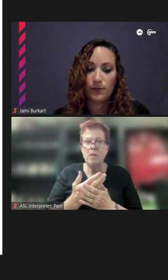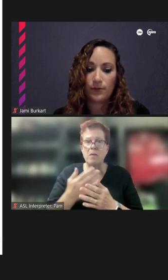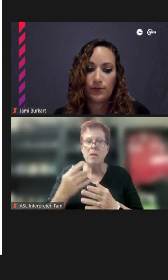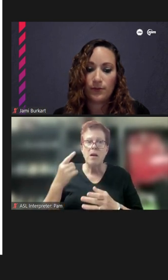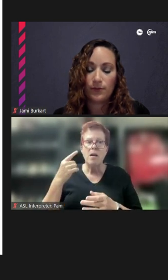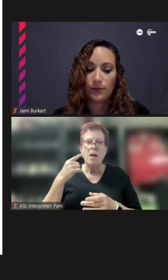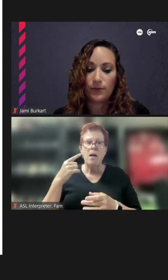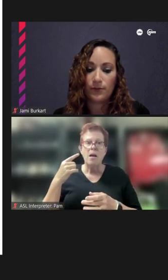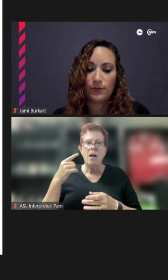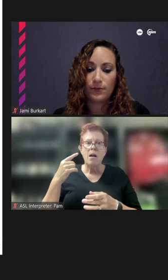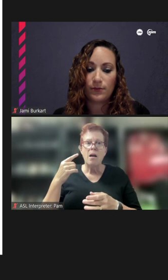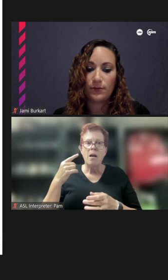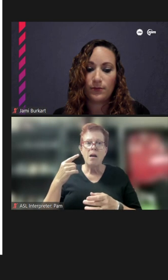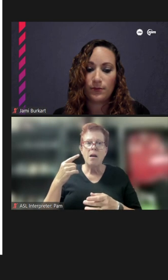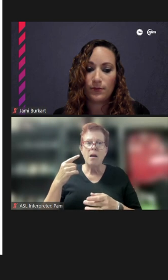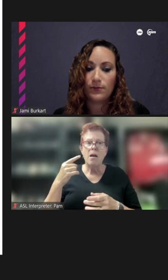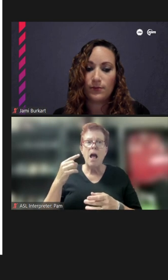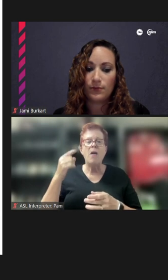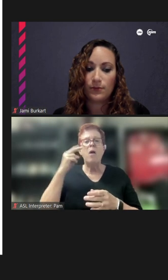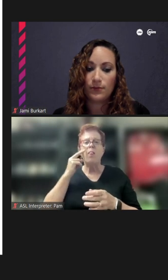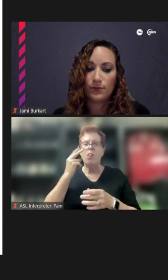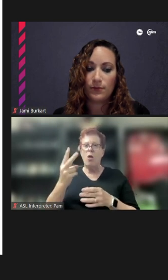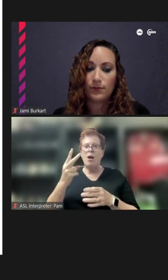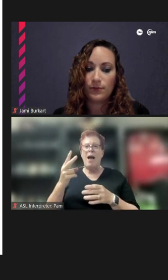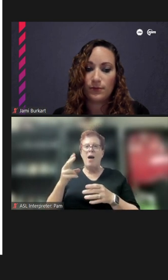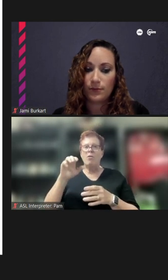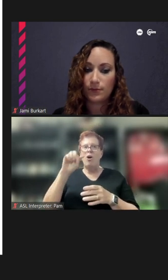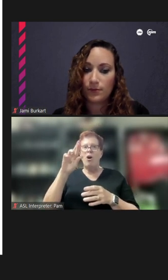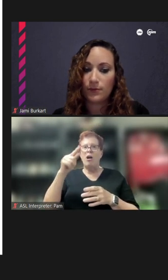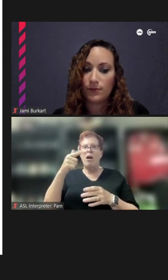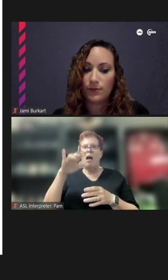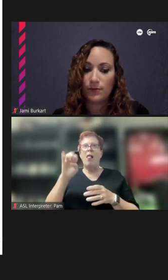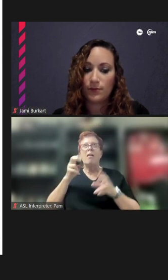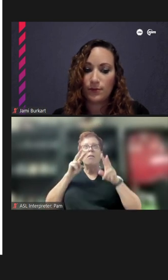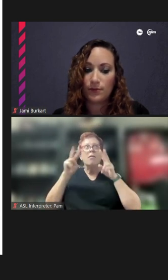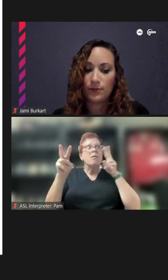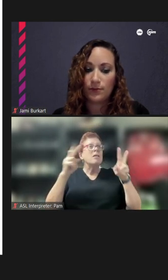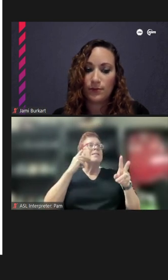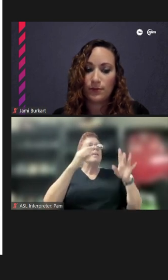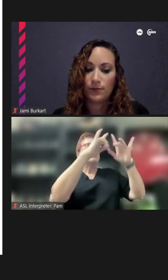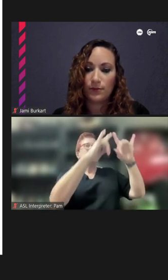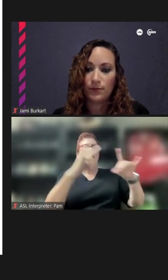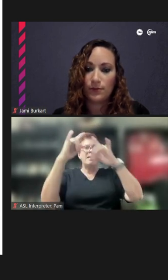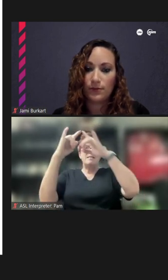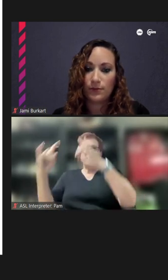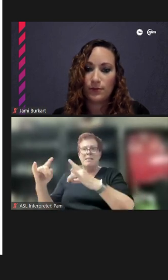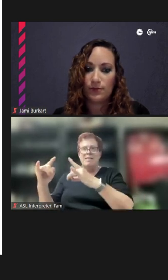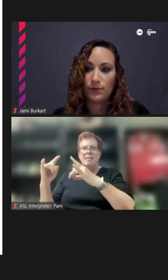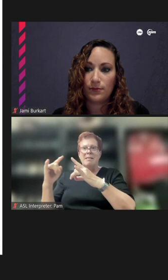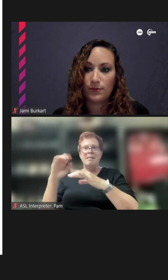down down Argyle and you see the tents kind of set up, and then in the distance, especially